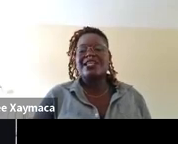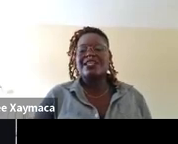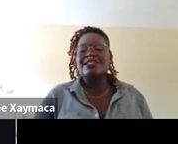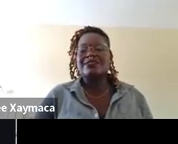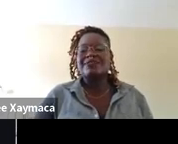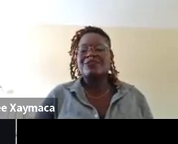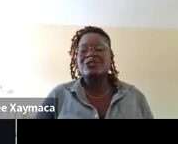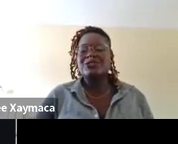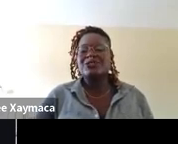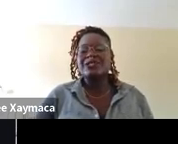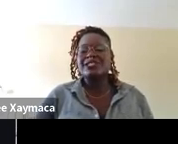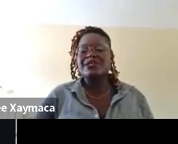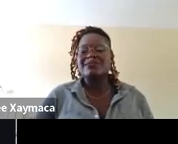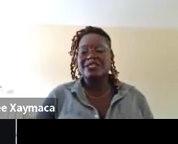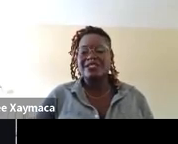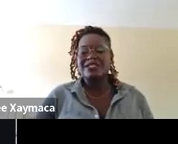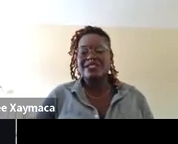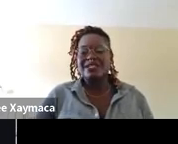These three photos going down the middle.